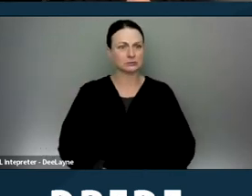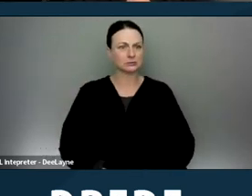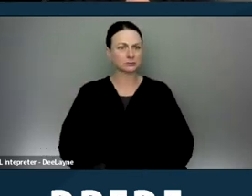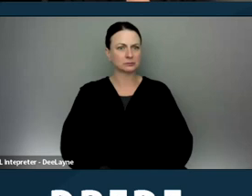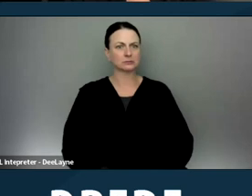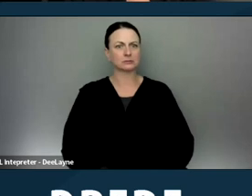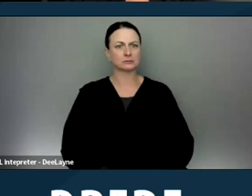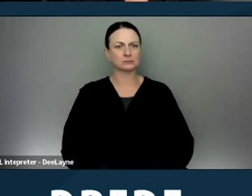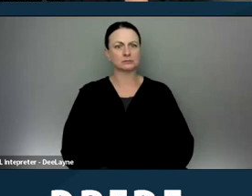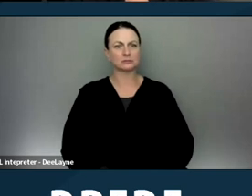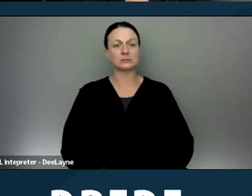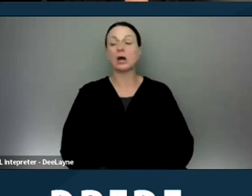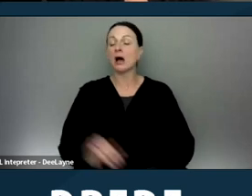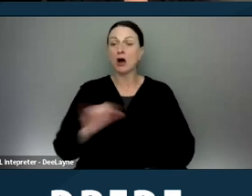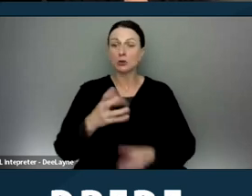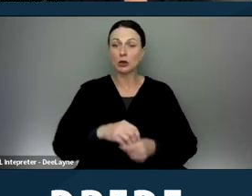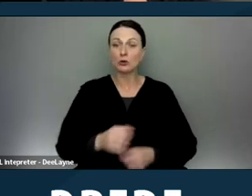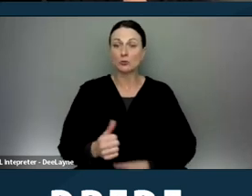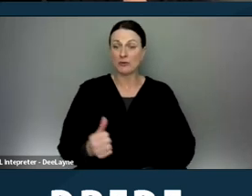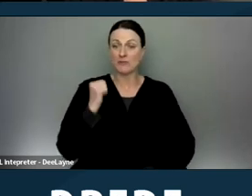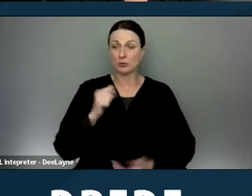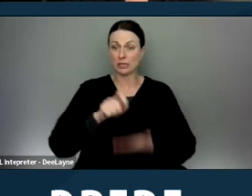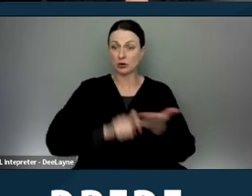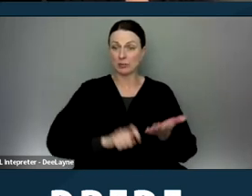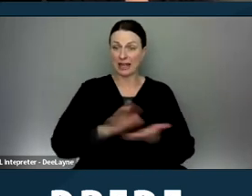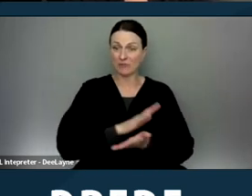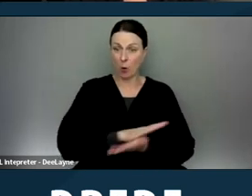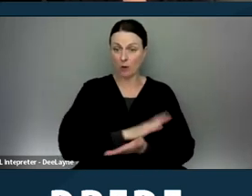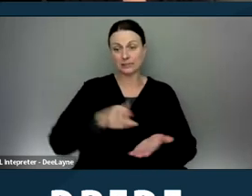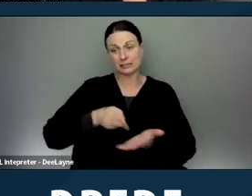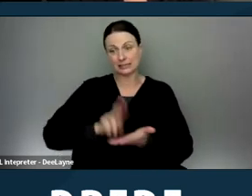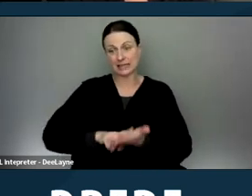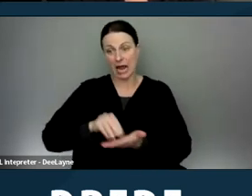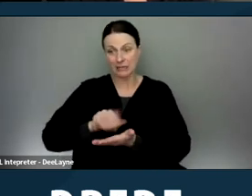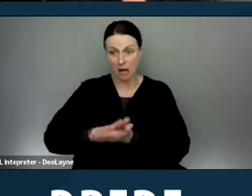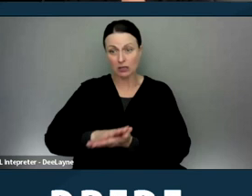It also includes refusing to complete forms, sign documents, or make repairs.